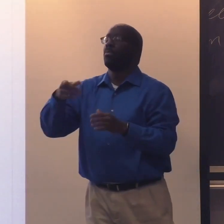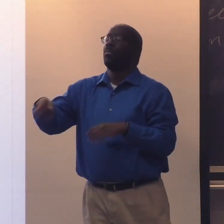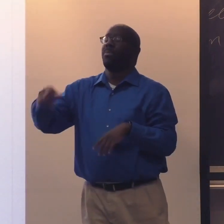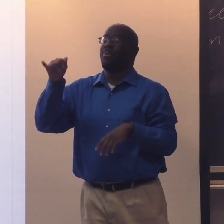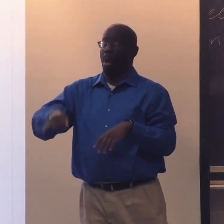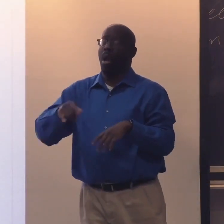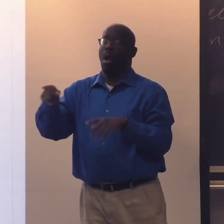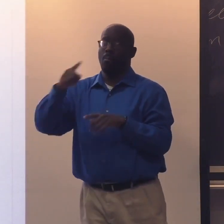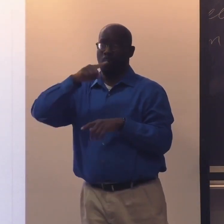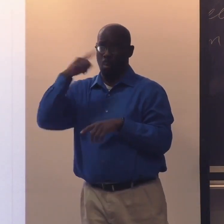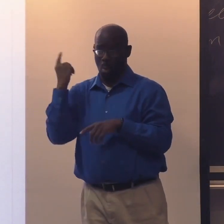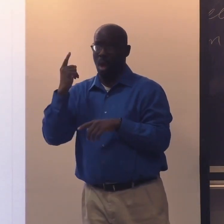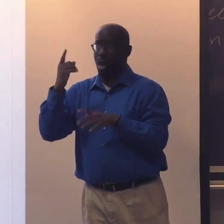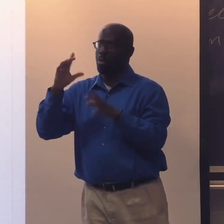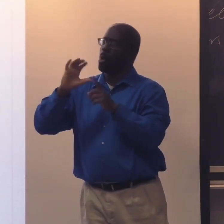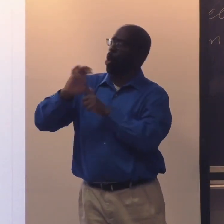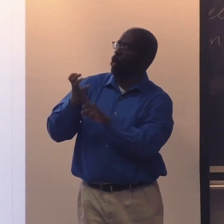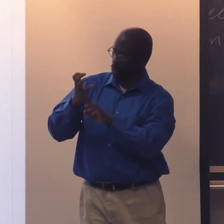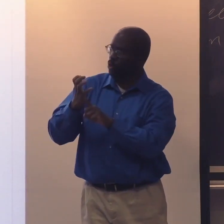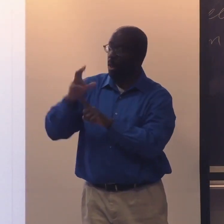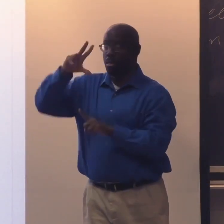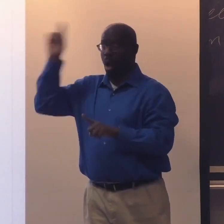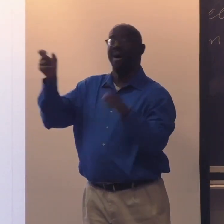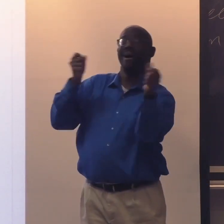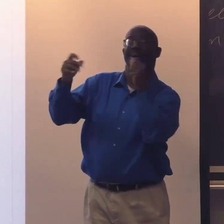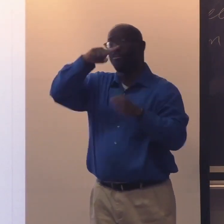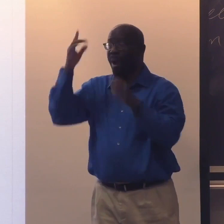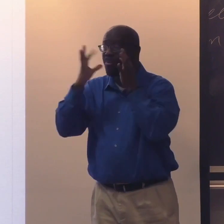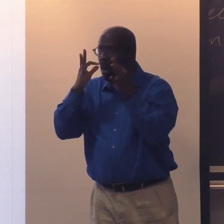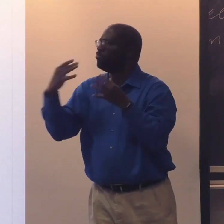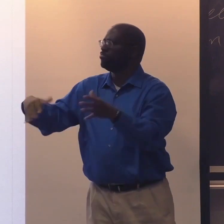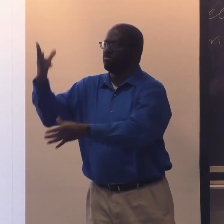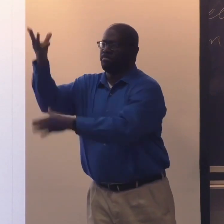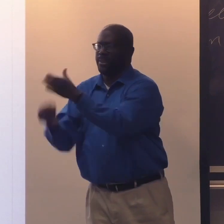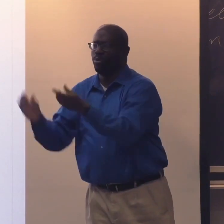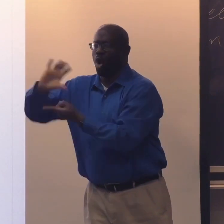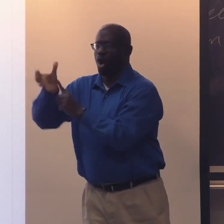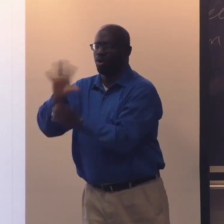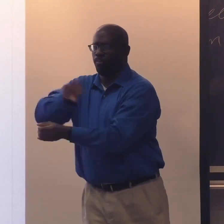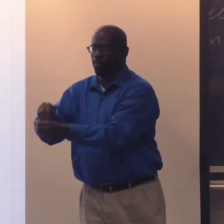And so what we Nyle done was really